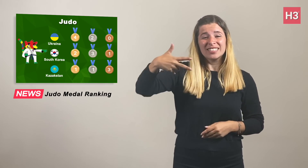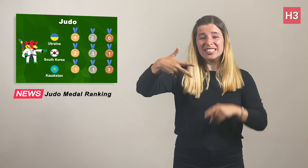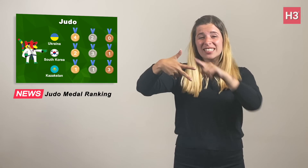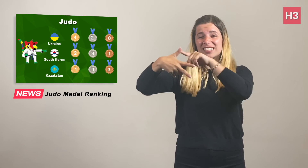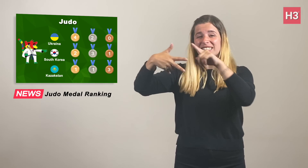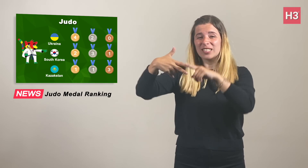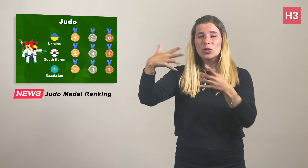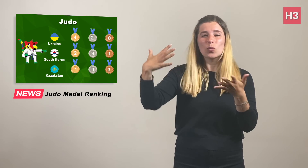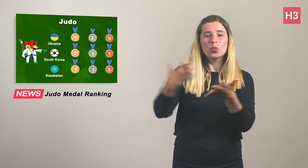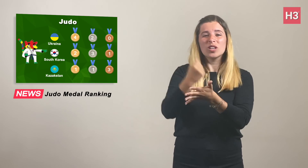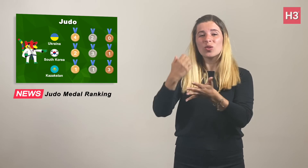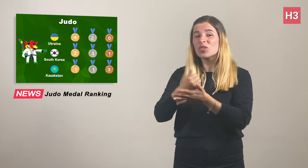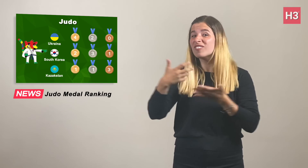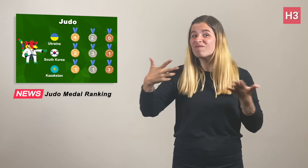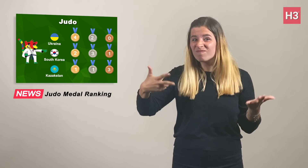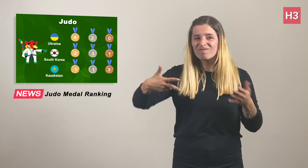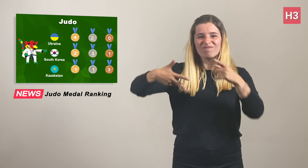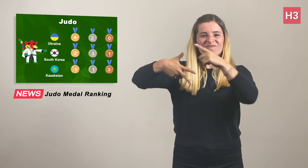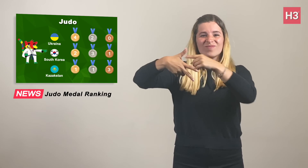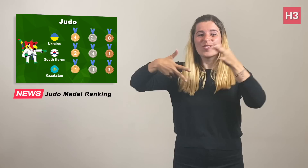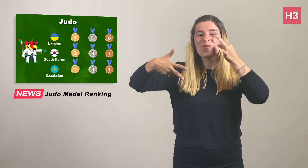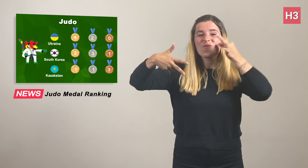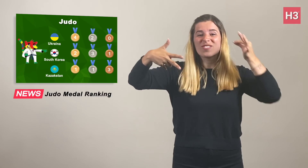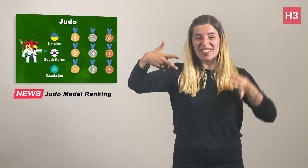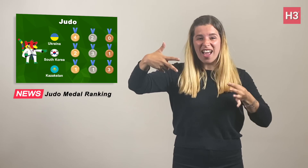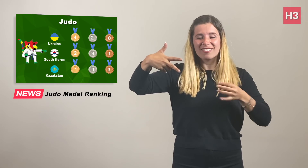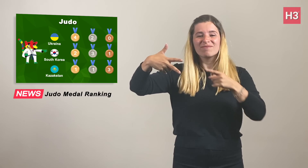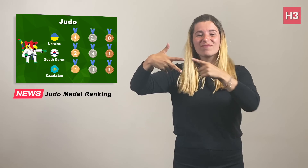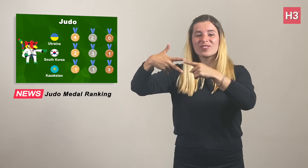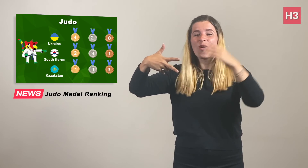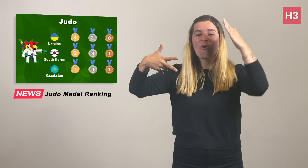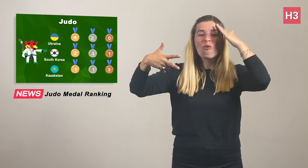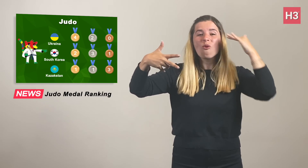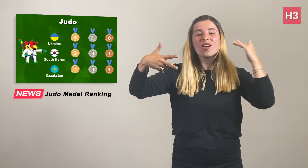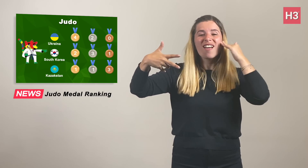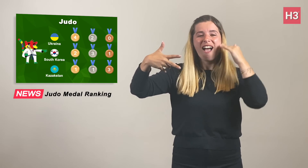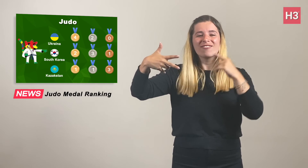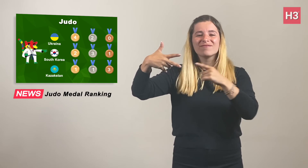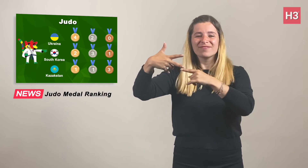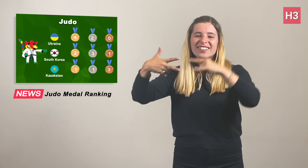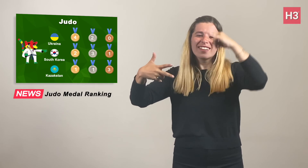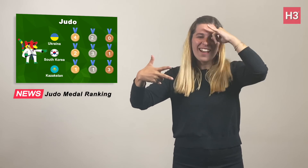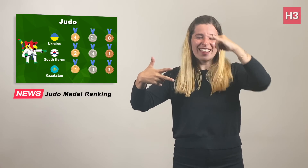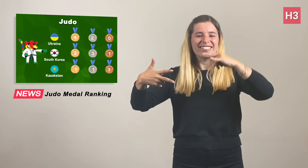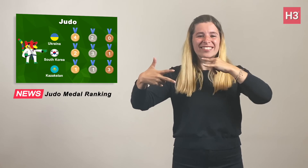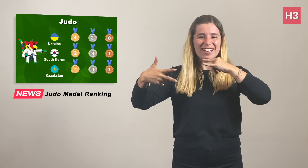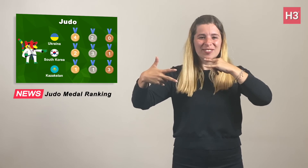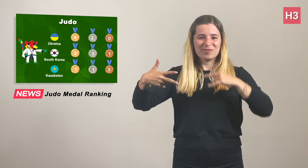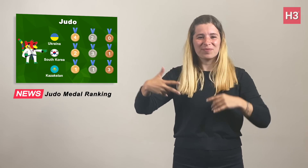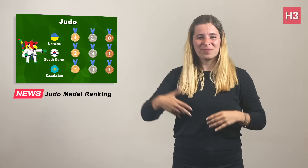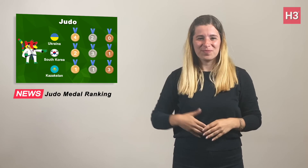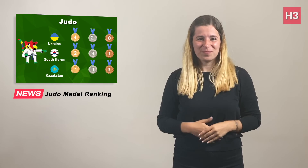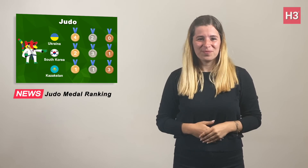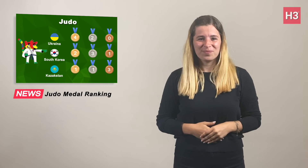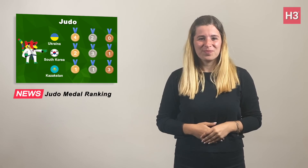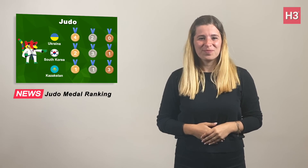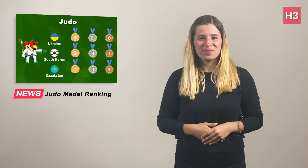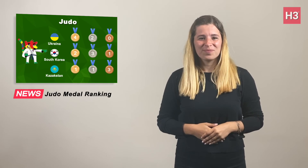Ukrainian athletes led with highest results, followed by Korean athletes and Kazakhstan athletes.